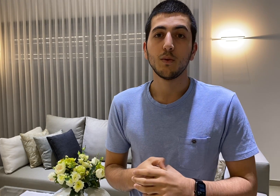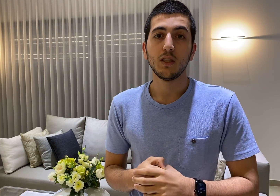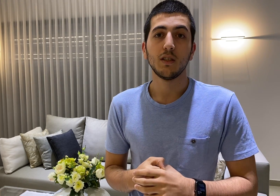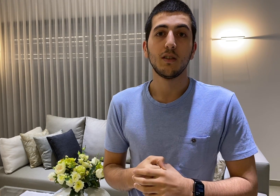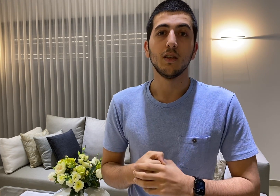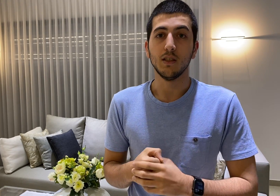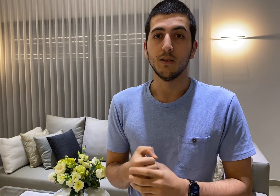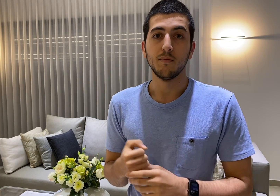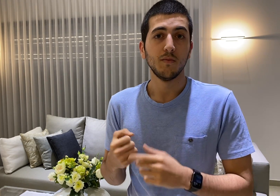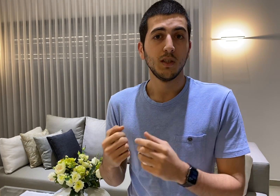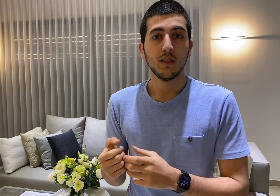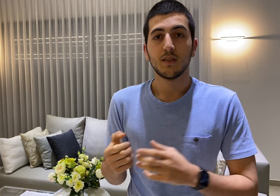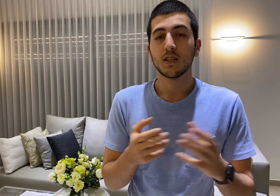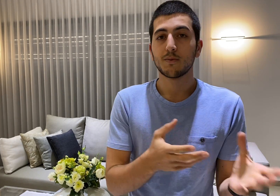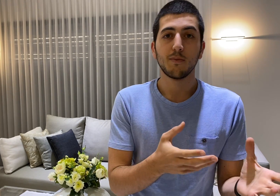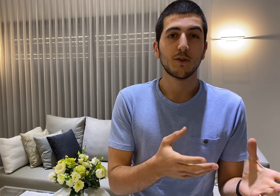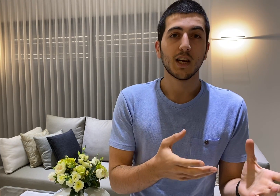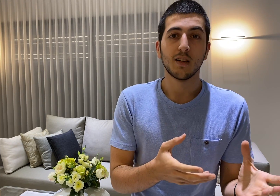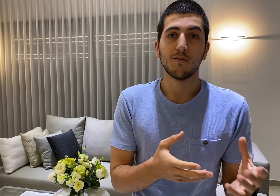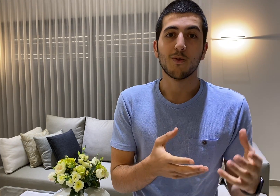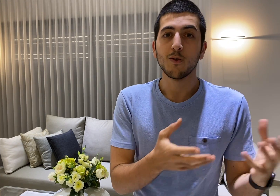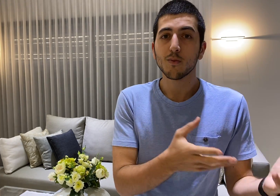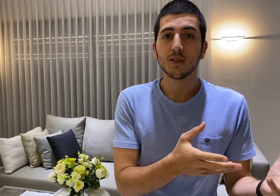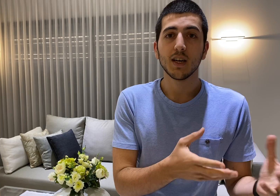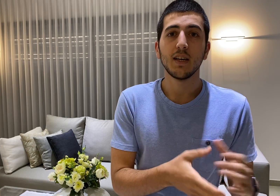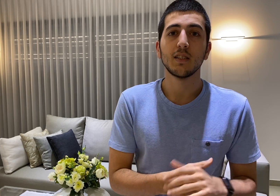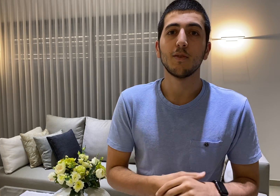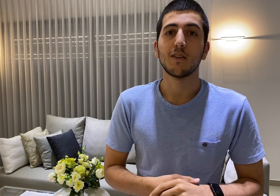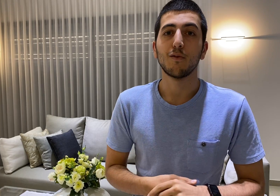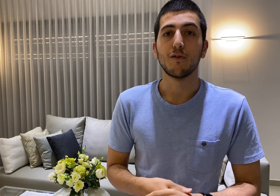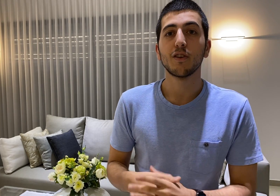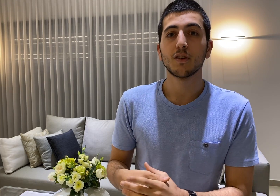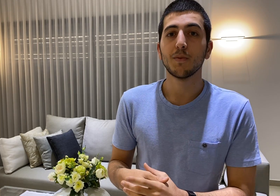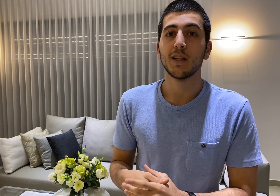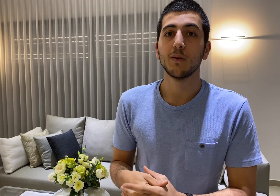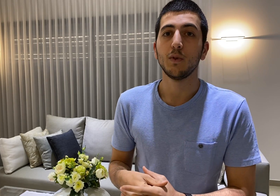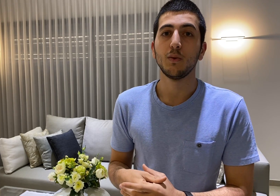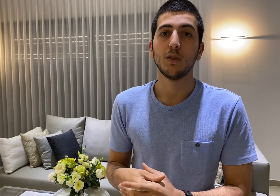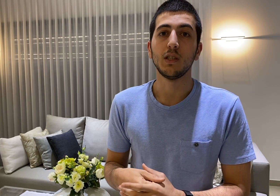need 6 frames per second for normal signs but for fingerspelling we do need